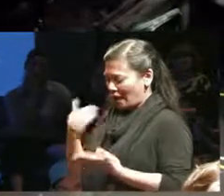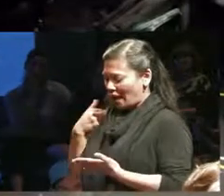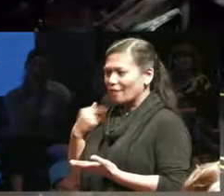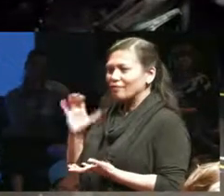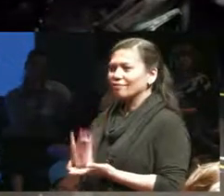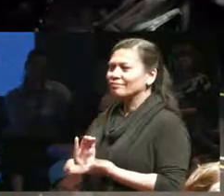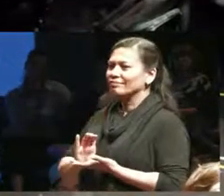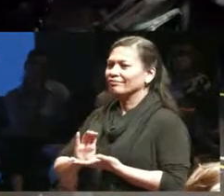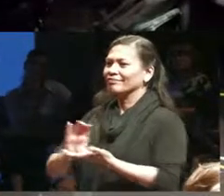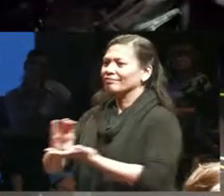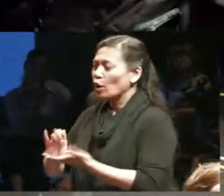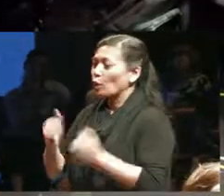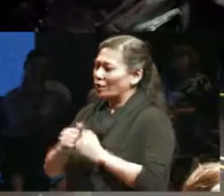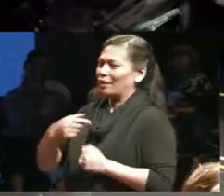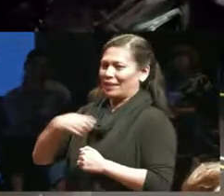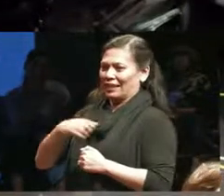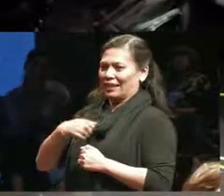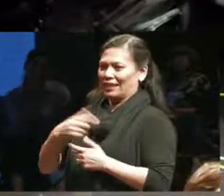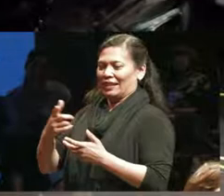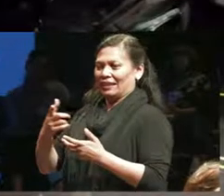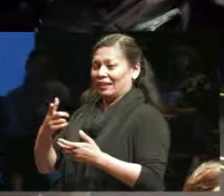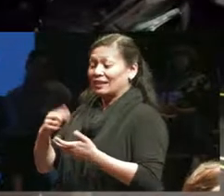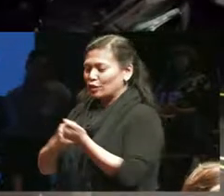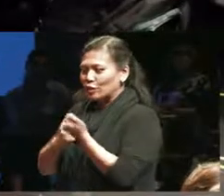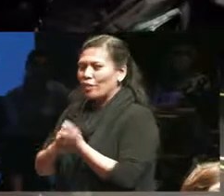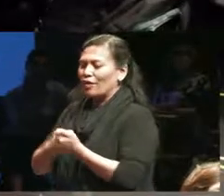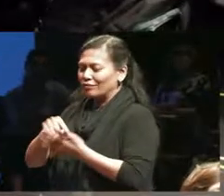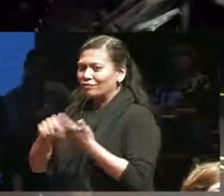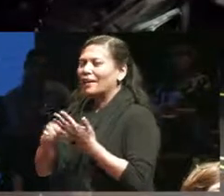they take the equipment with them they take the support with them and that is